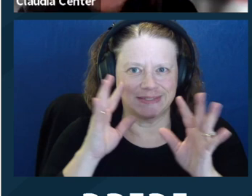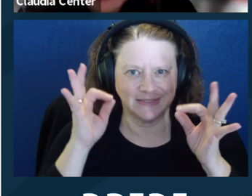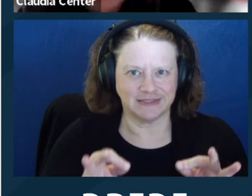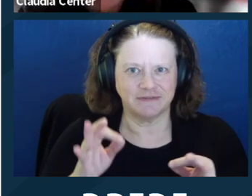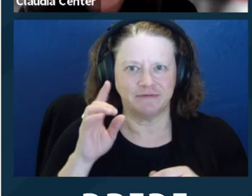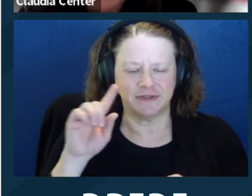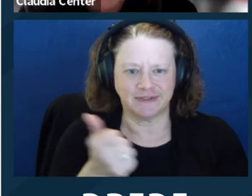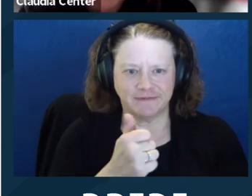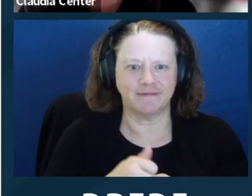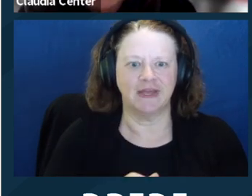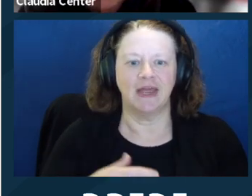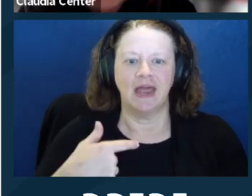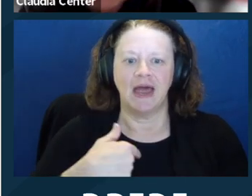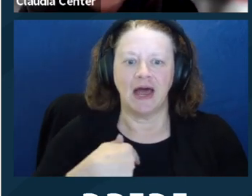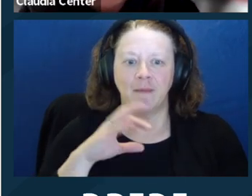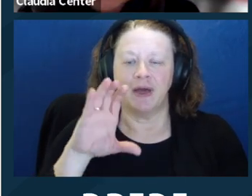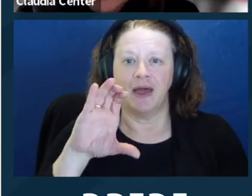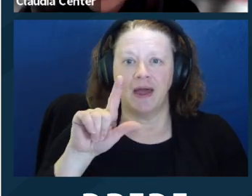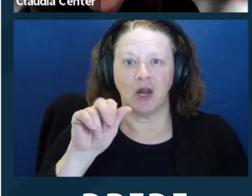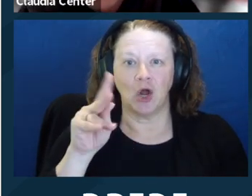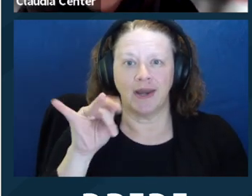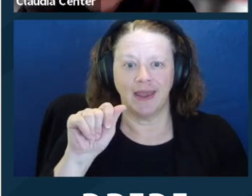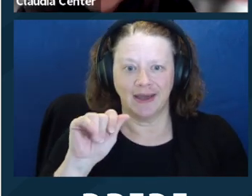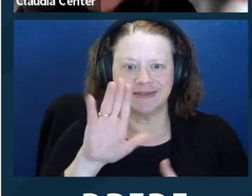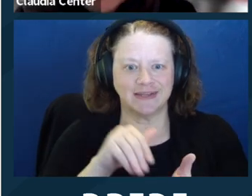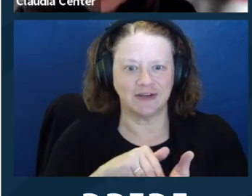and I'm co‑presenting with Ayesha Lewis, DREDF staff attorney.